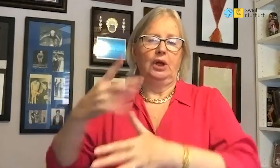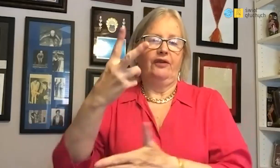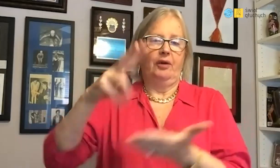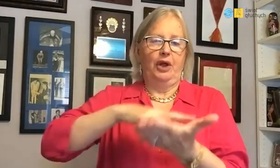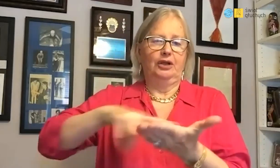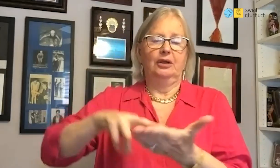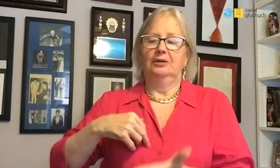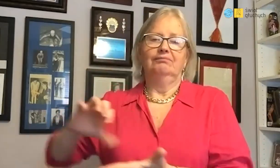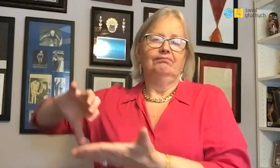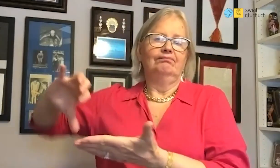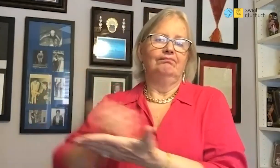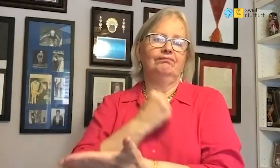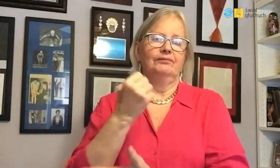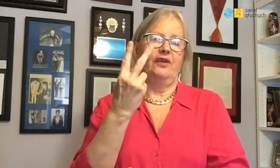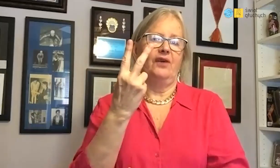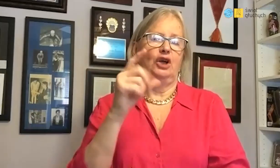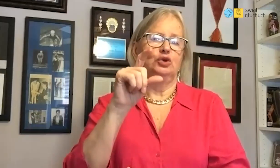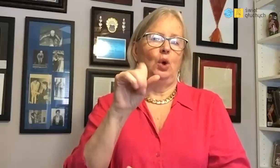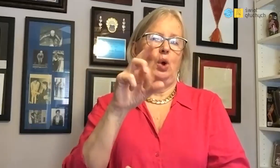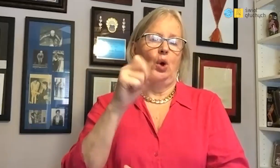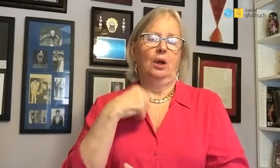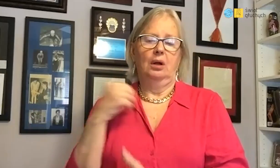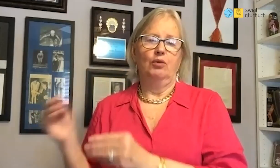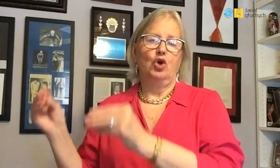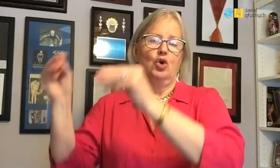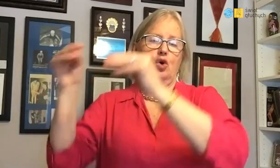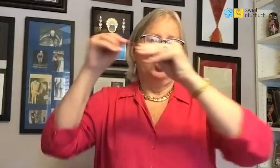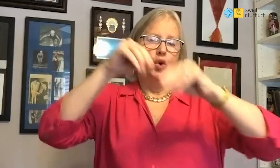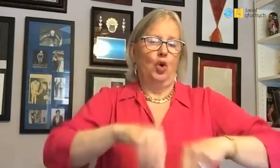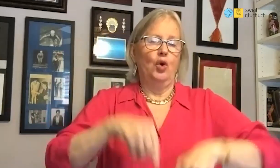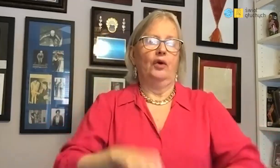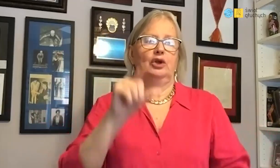I stayed with them 2 months after that I took them with me to America.